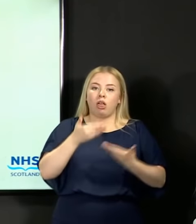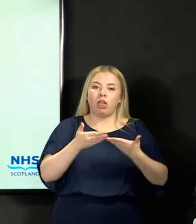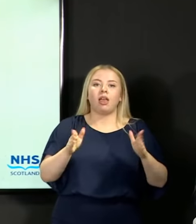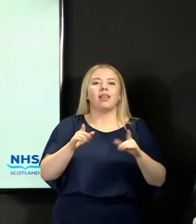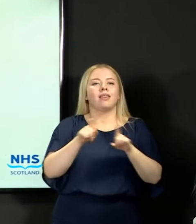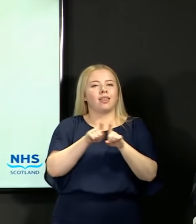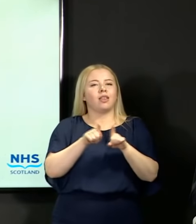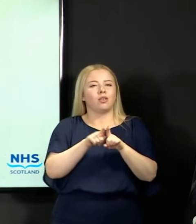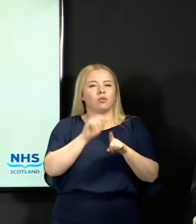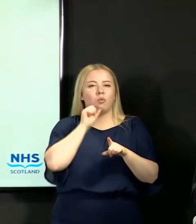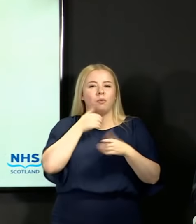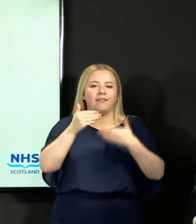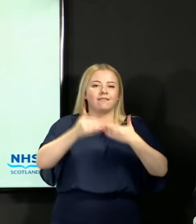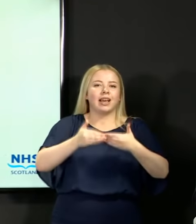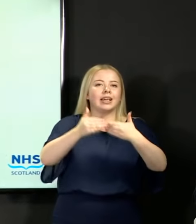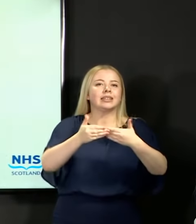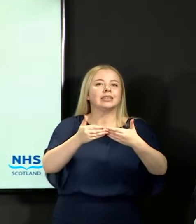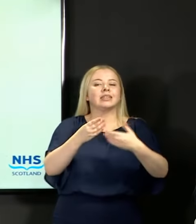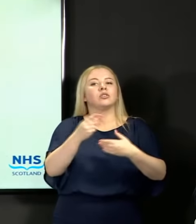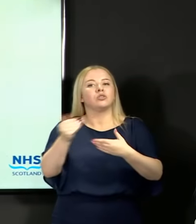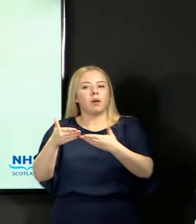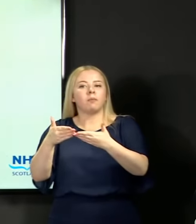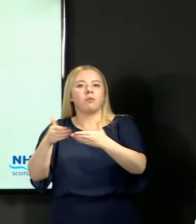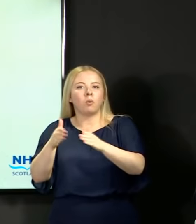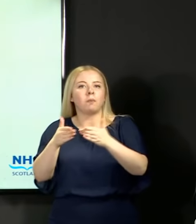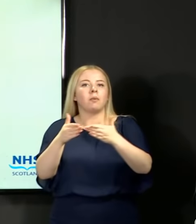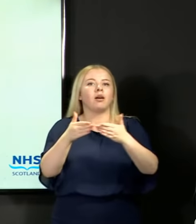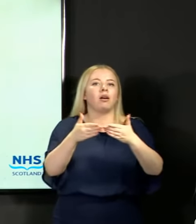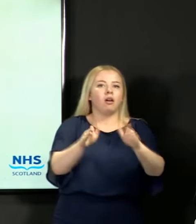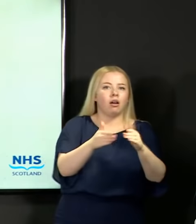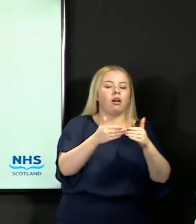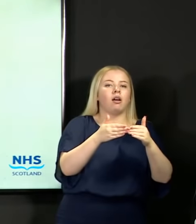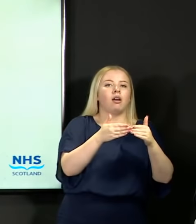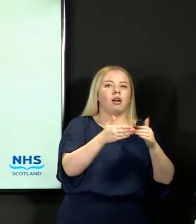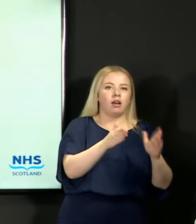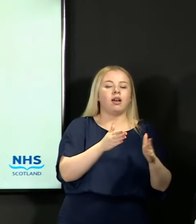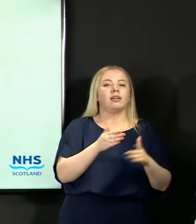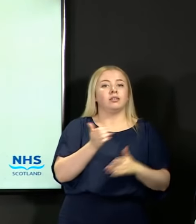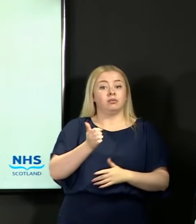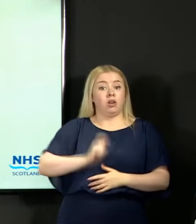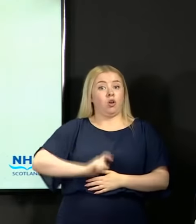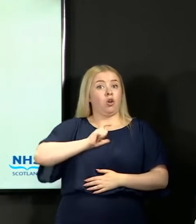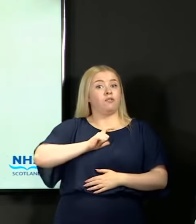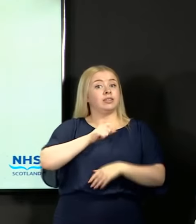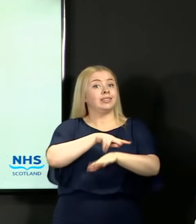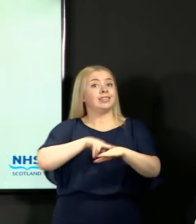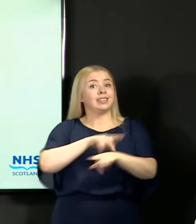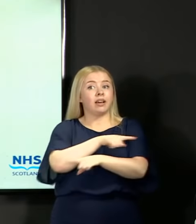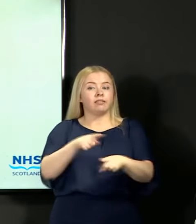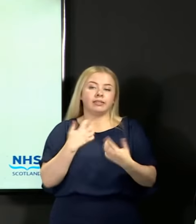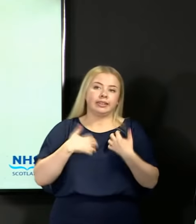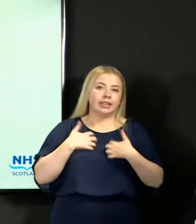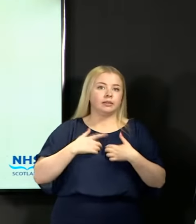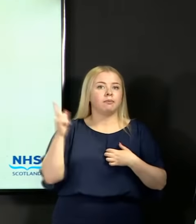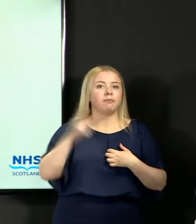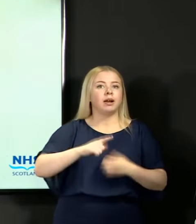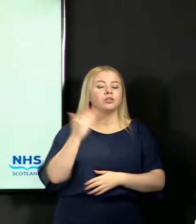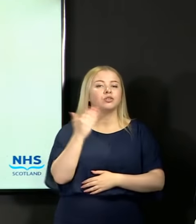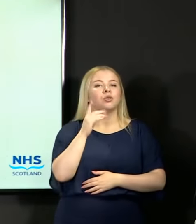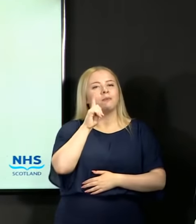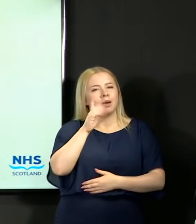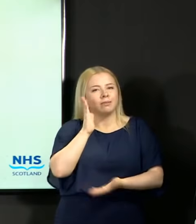and I am very confident that staff are keen to get back into school, although the legitimate